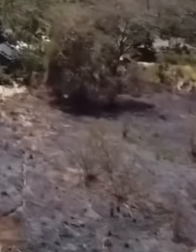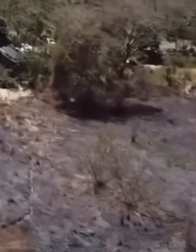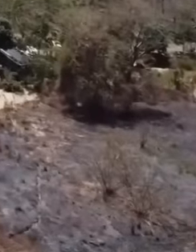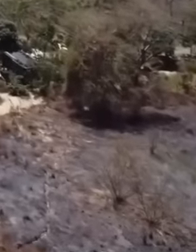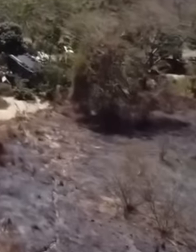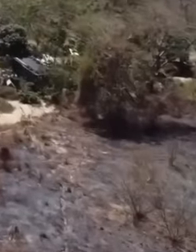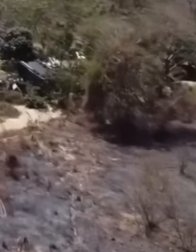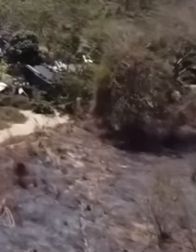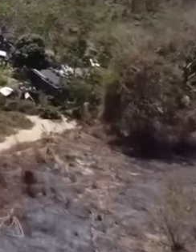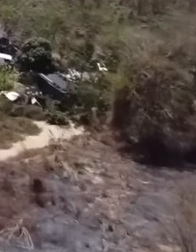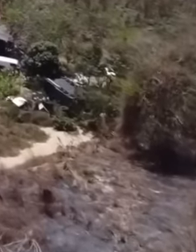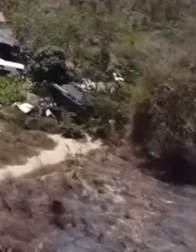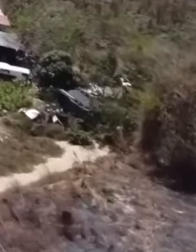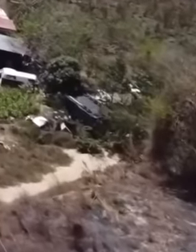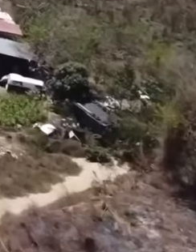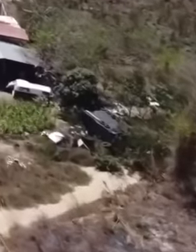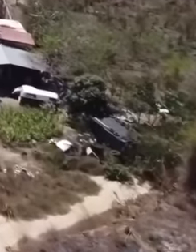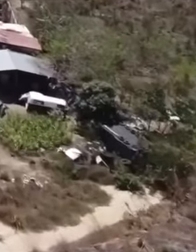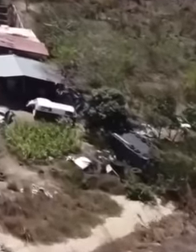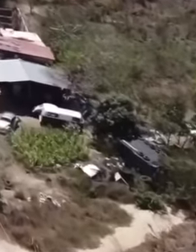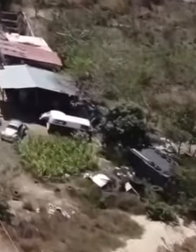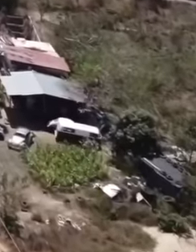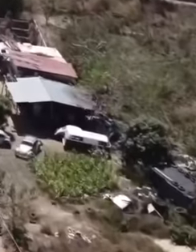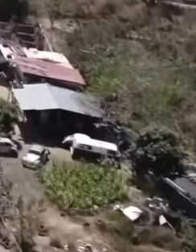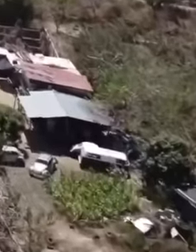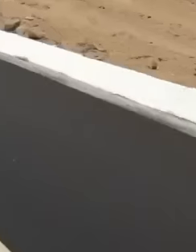strengthening local growth and enhancing the economic growth